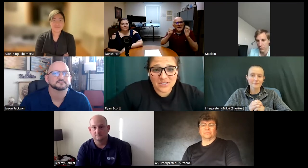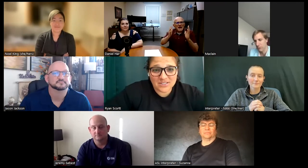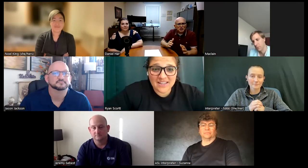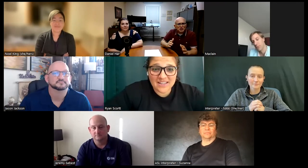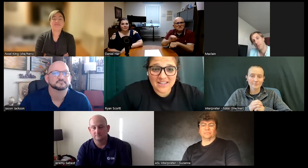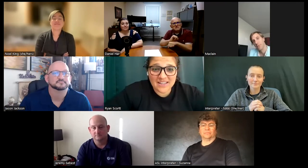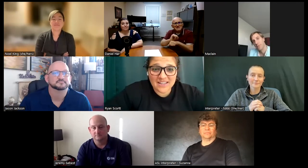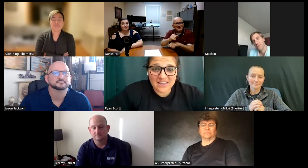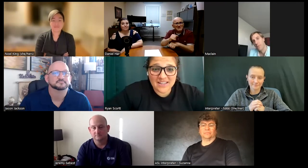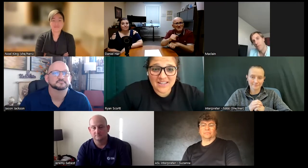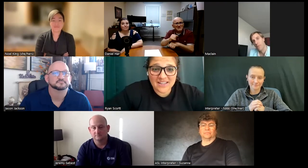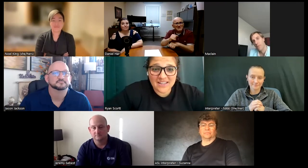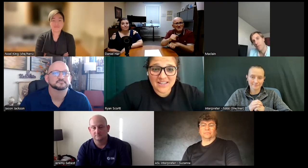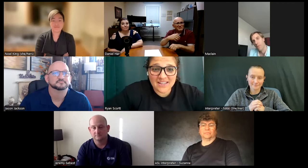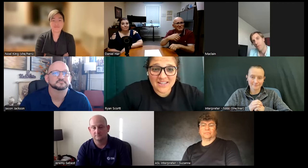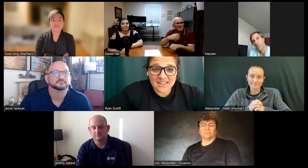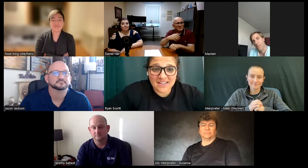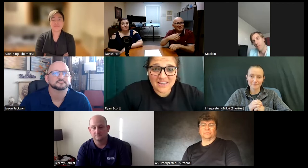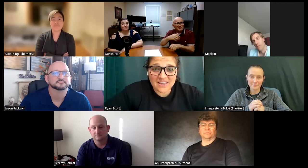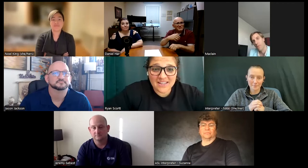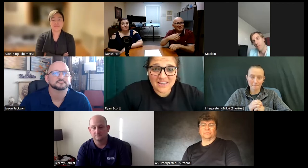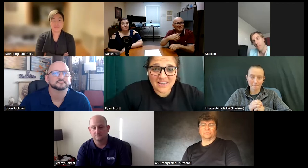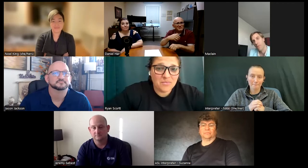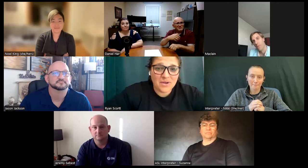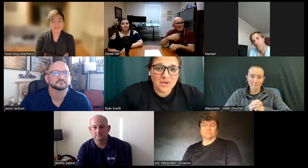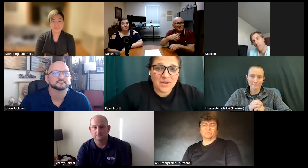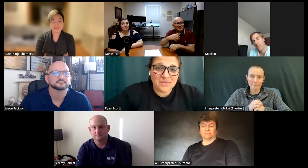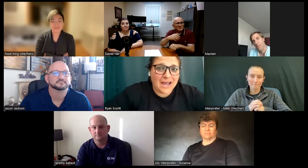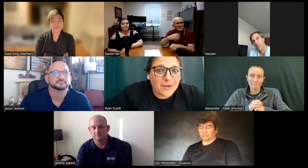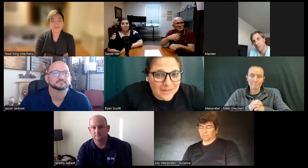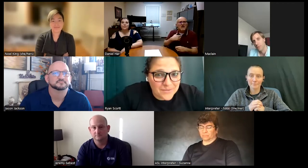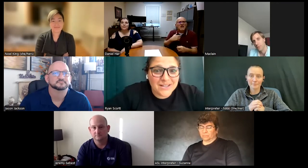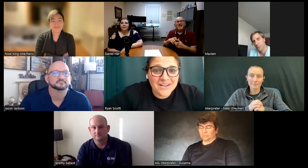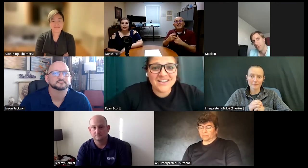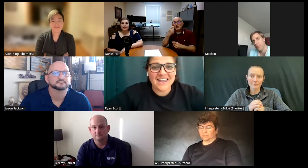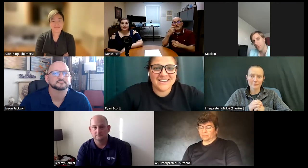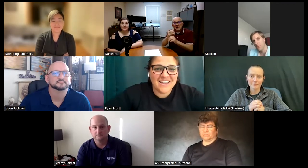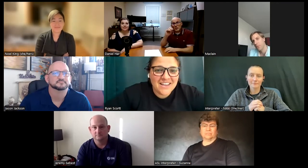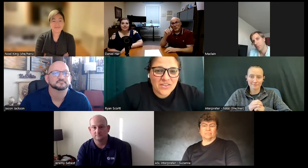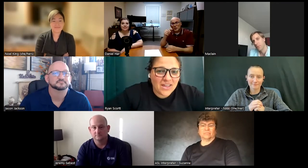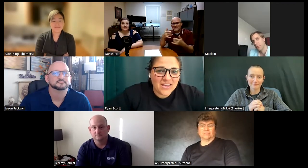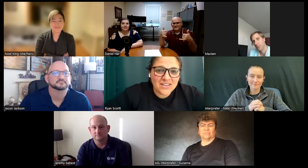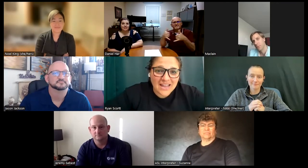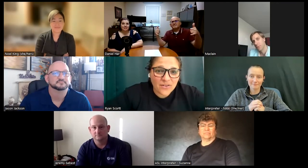today as an actor but I mean I remember when he was young and then now he's